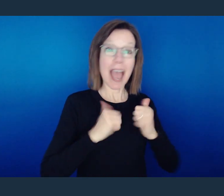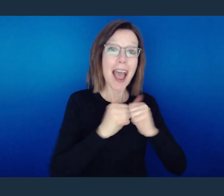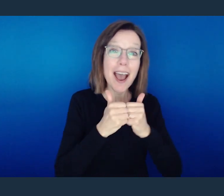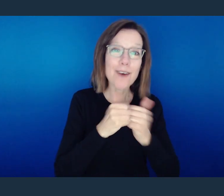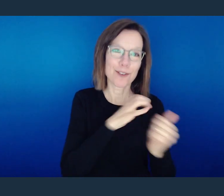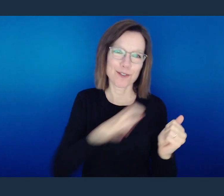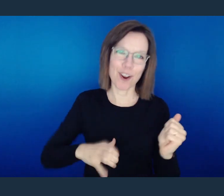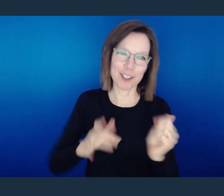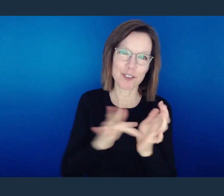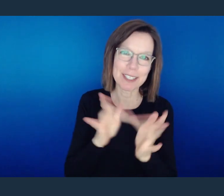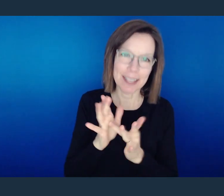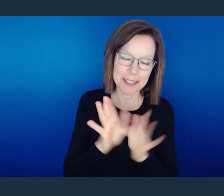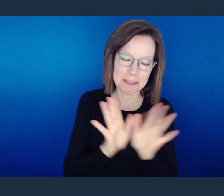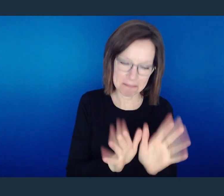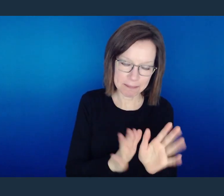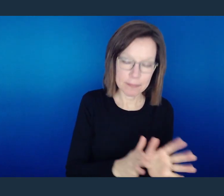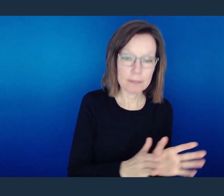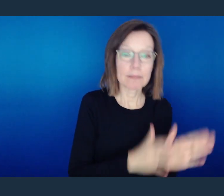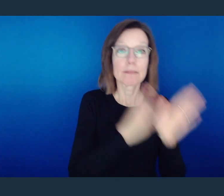That eternal life was afforded to us in Christ Jesus.